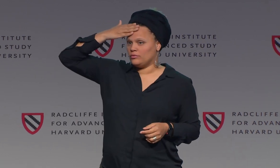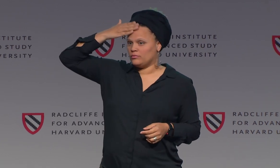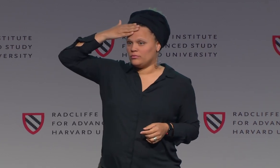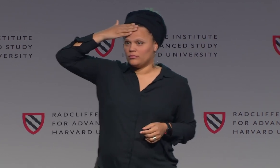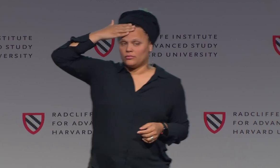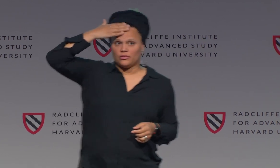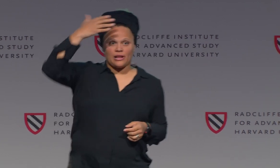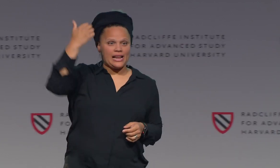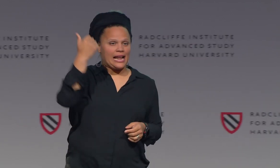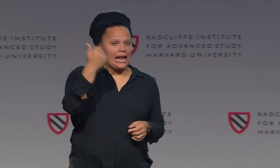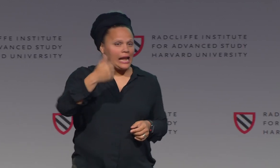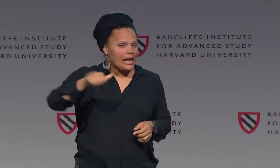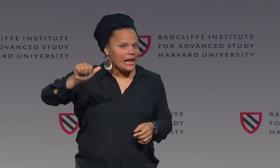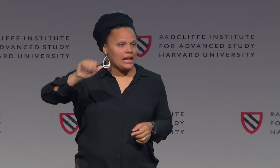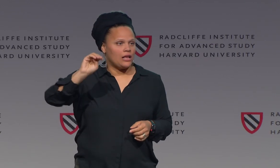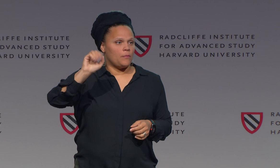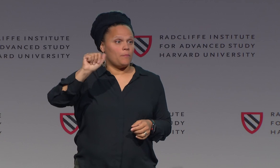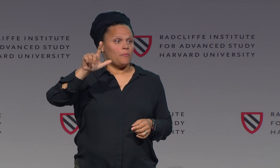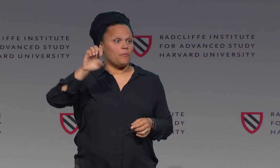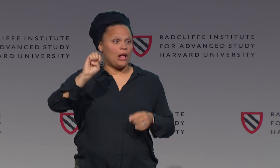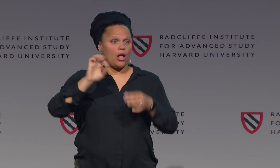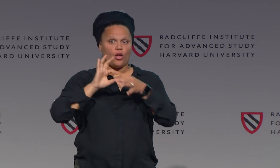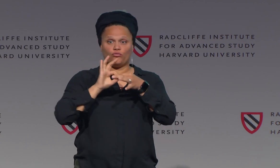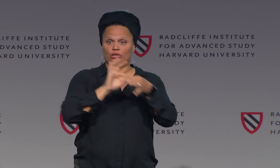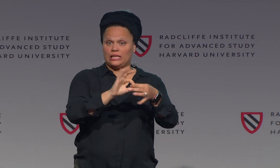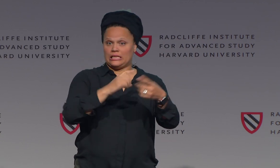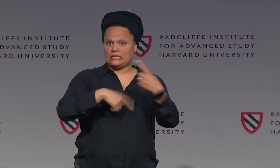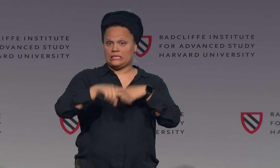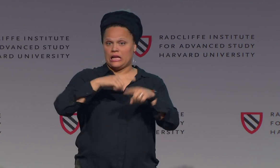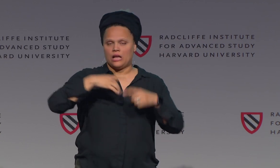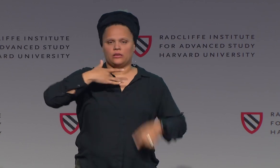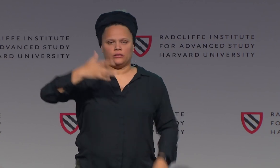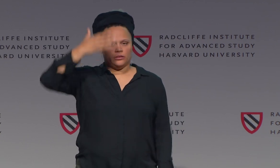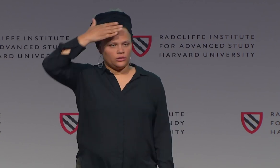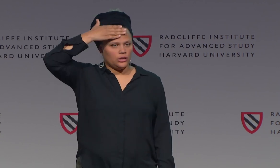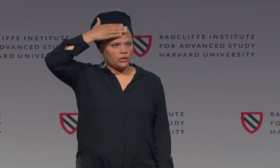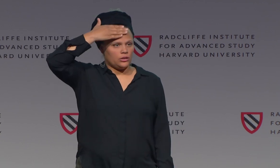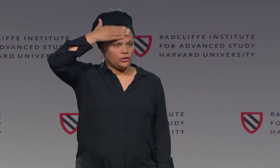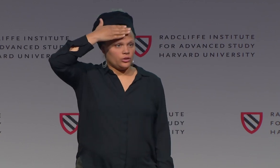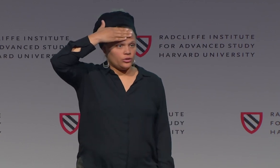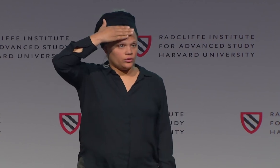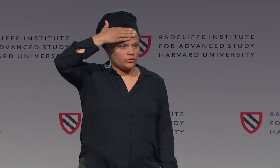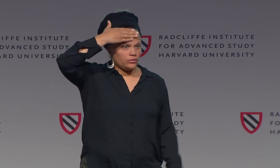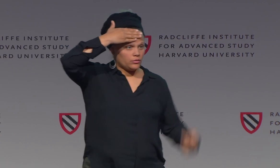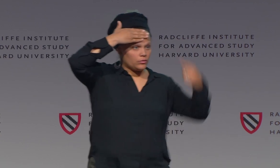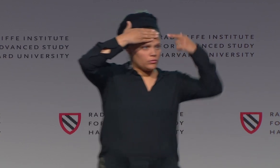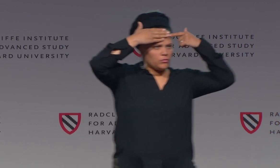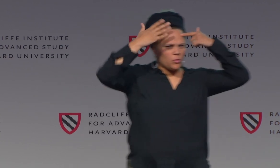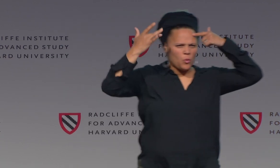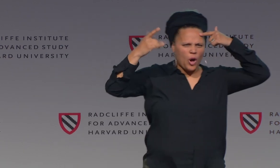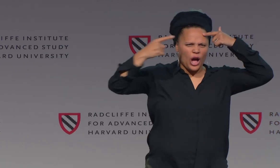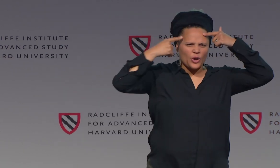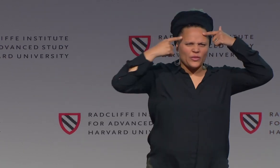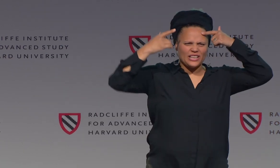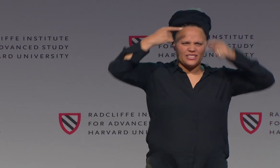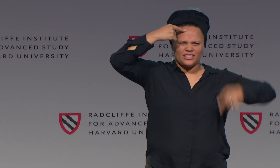Male is here. Any male oriented sign is typically in this location.